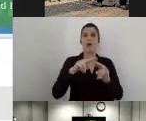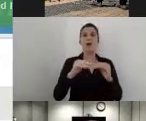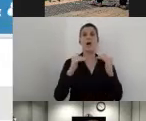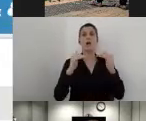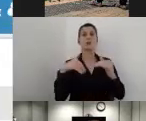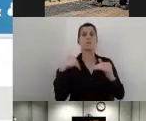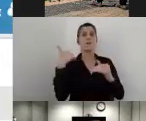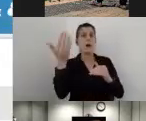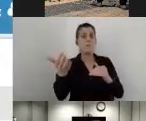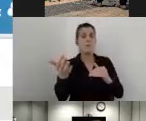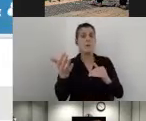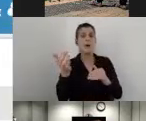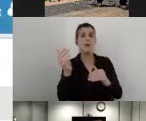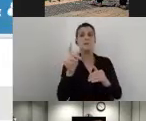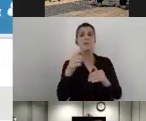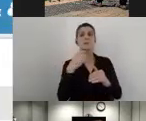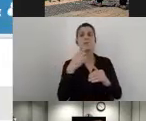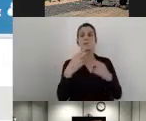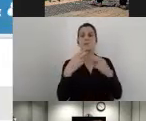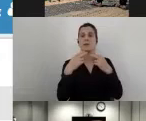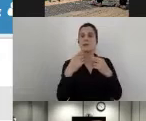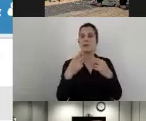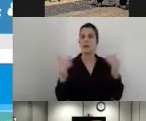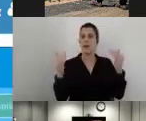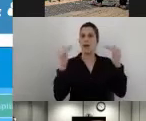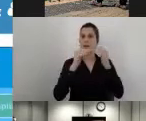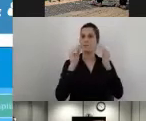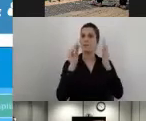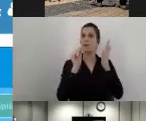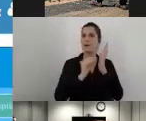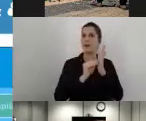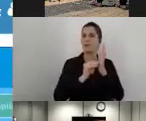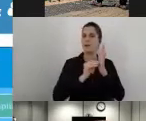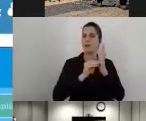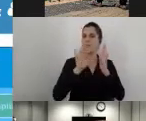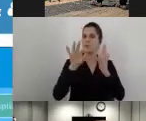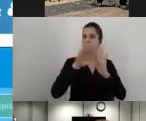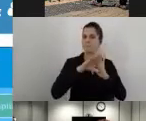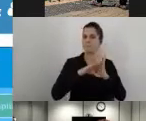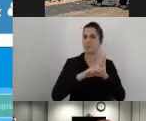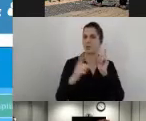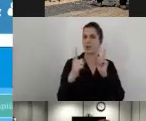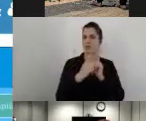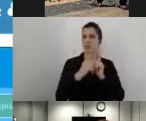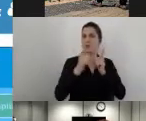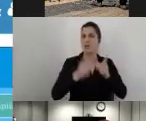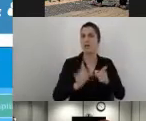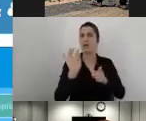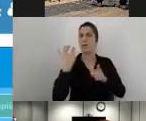the accessibility requirements that are relevant for this accessibility component. So for example, here,